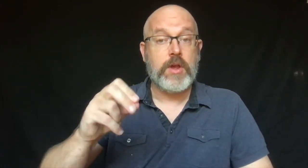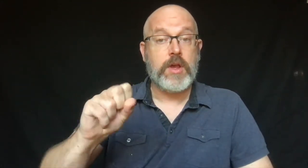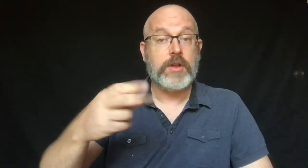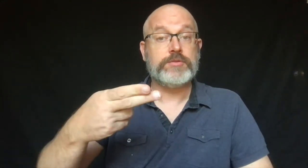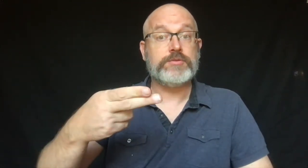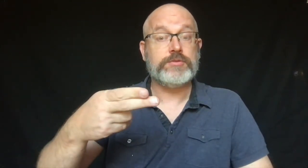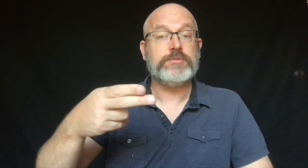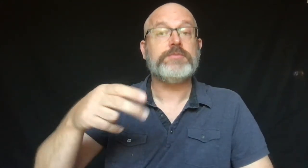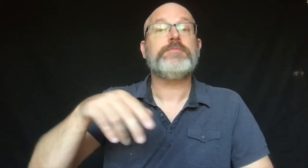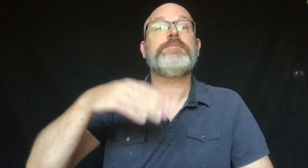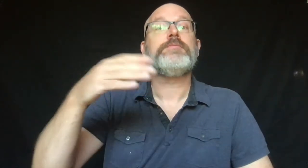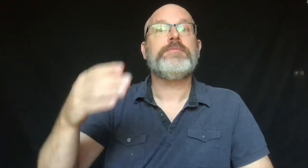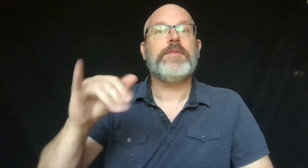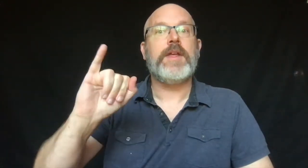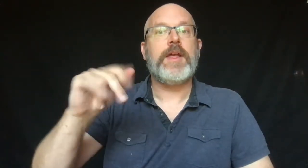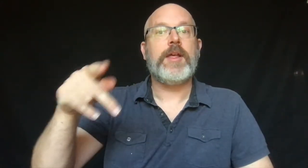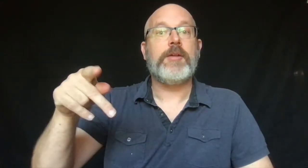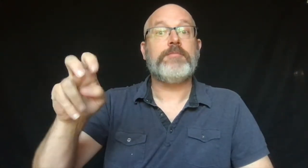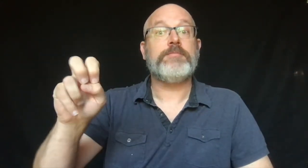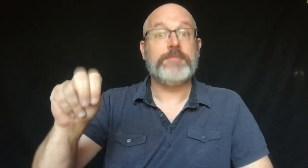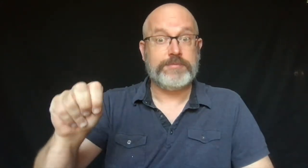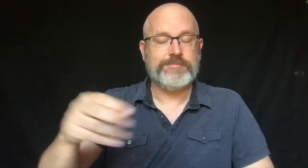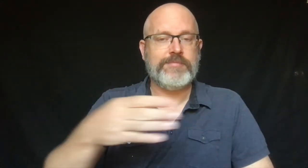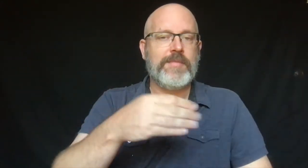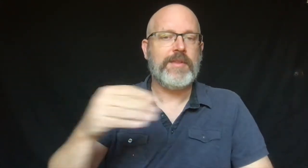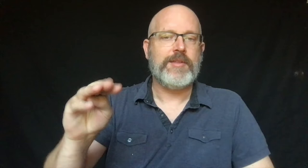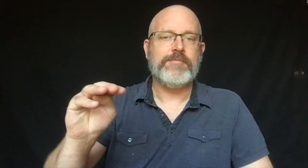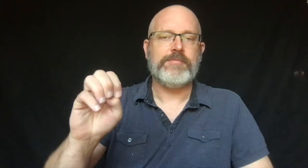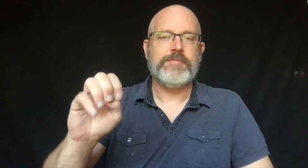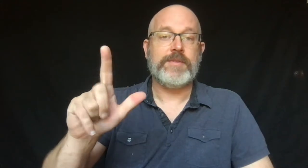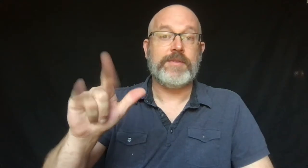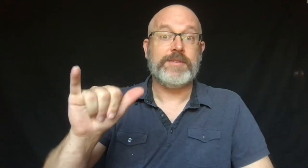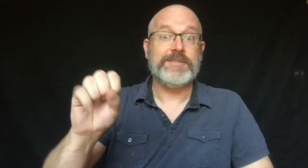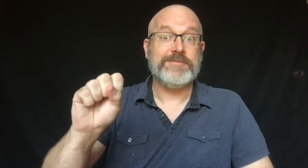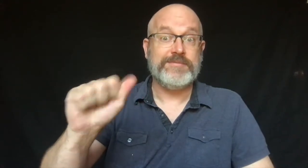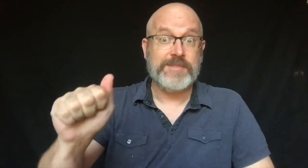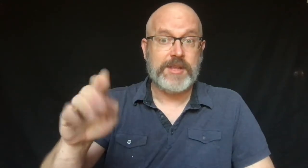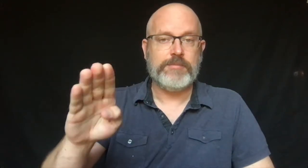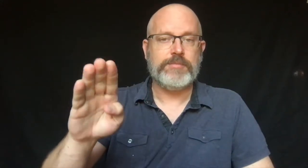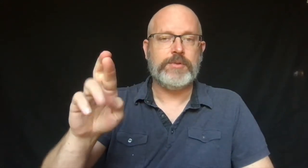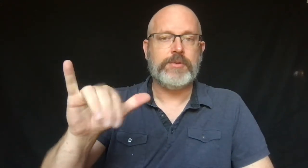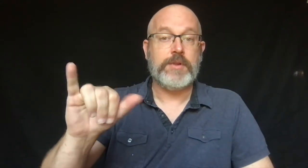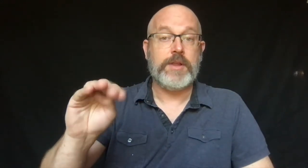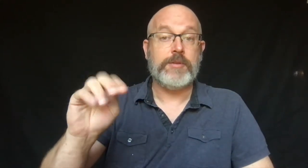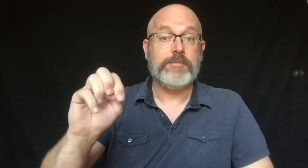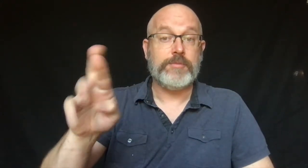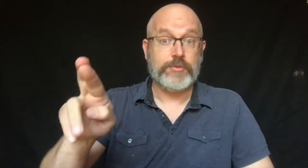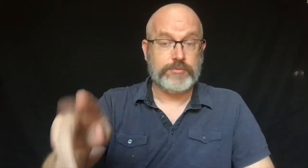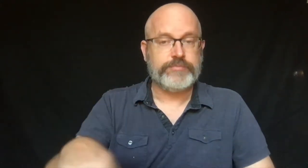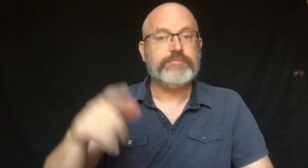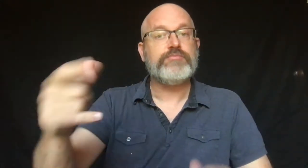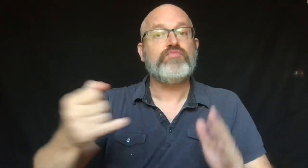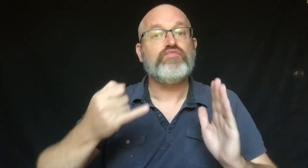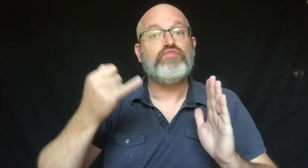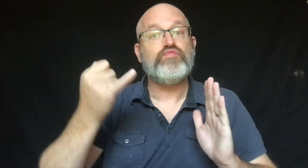Ghosh Ippen, and Melissa Brymer.